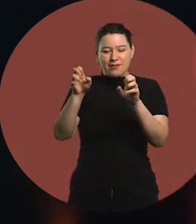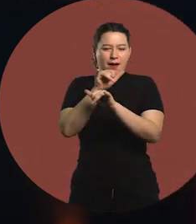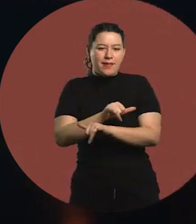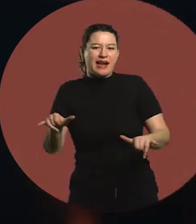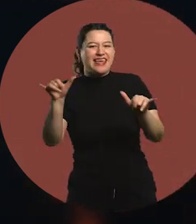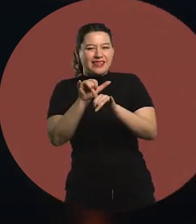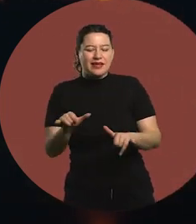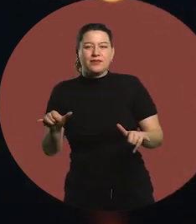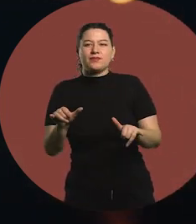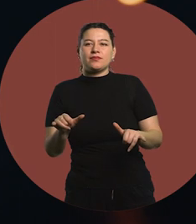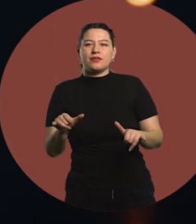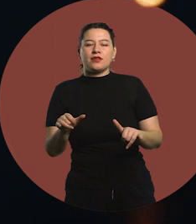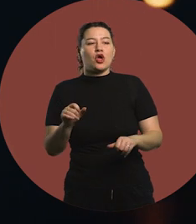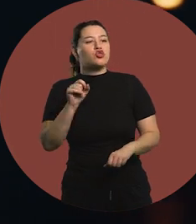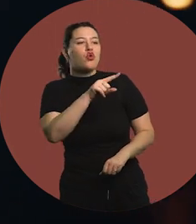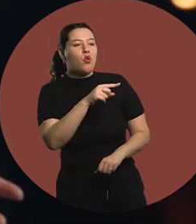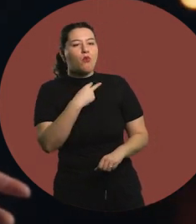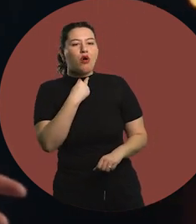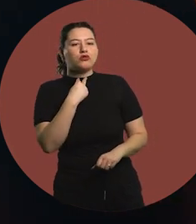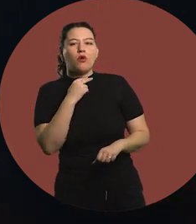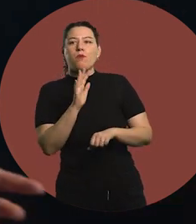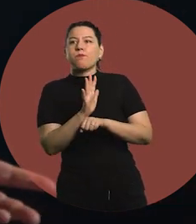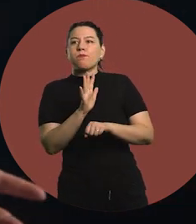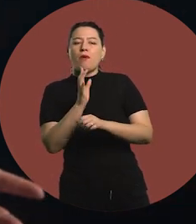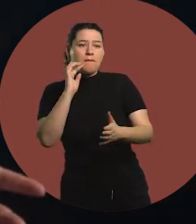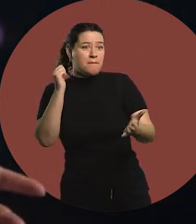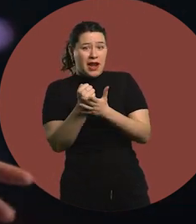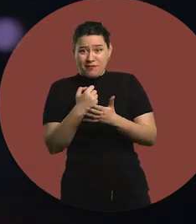That my voice was like a brand. I didn't look for it,